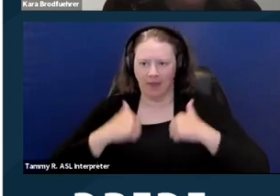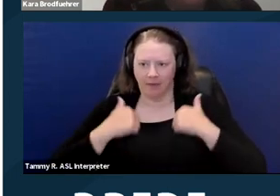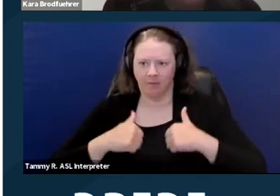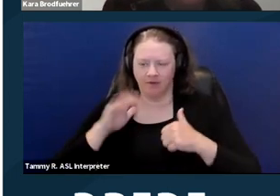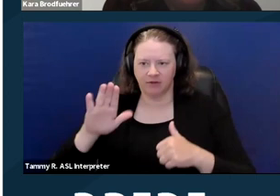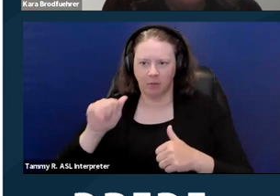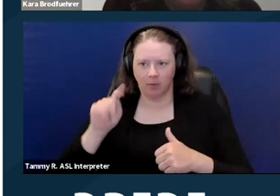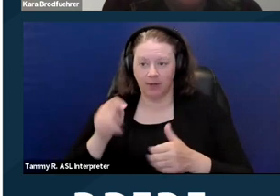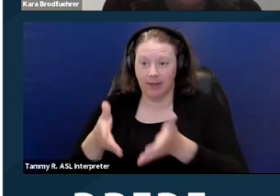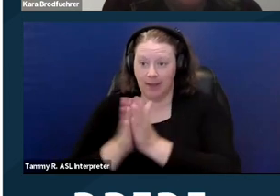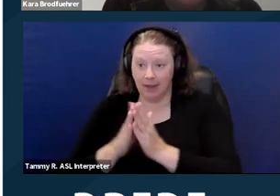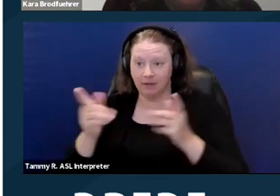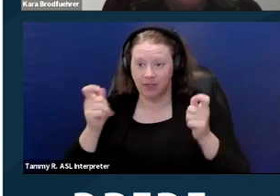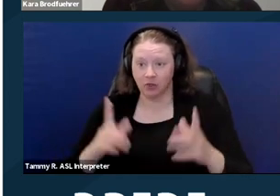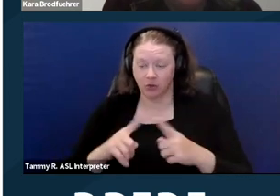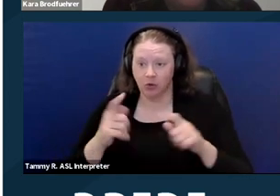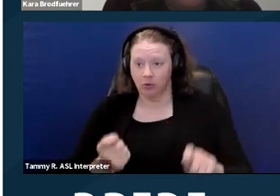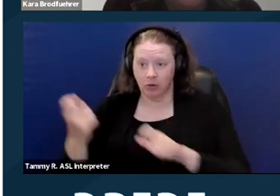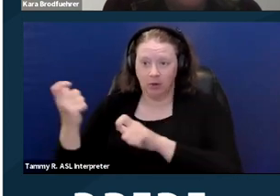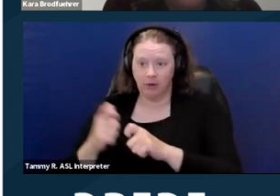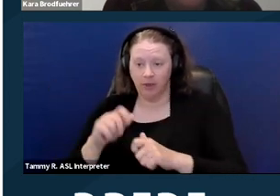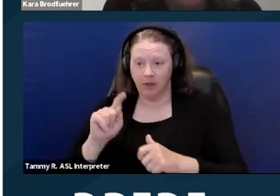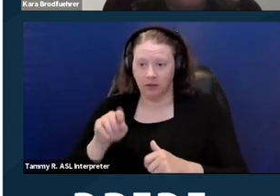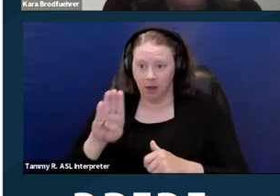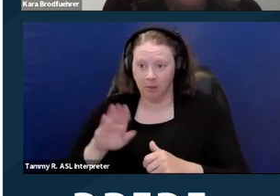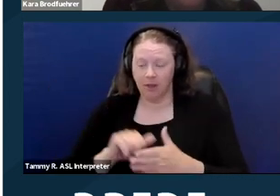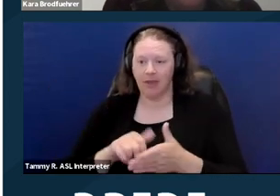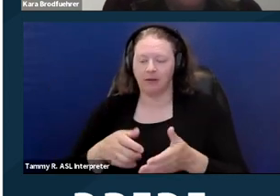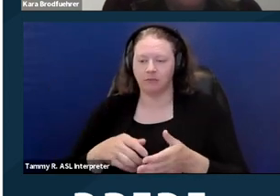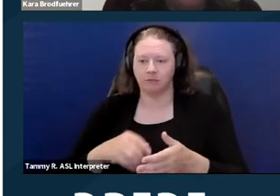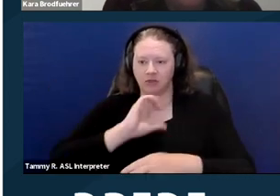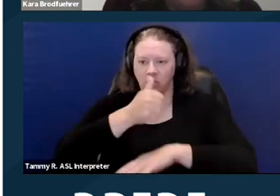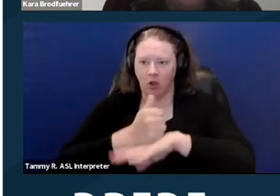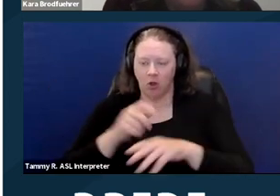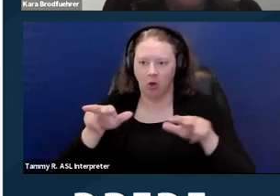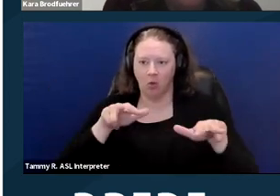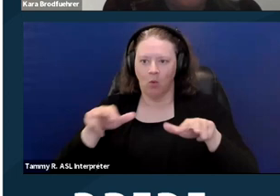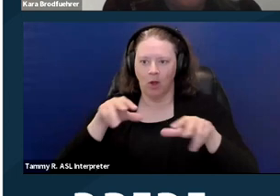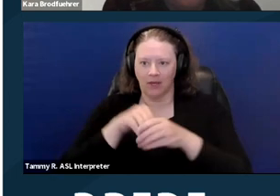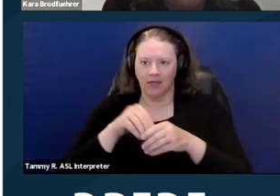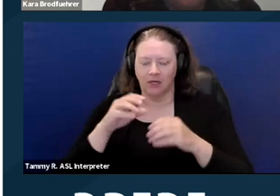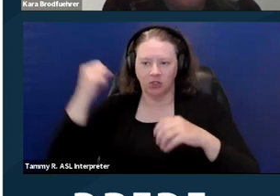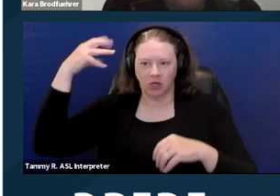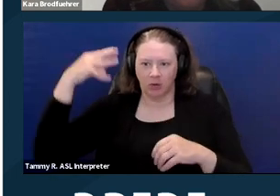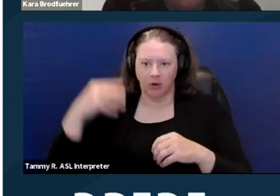He asked the manager to take out the tub and install a walk-in shower. Manager offered instead to provide a large chair